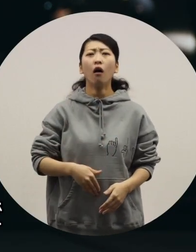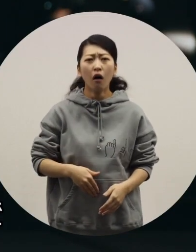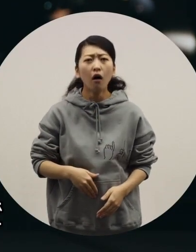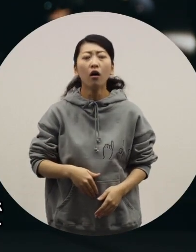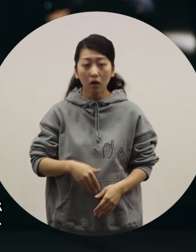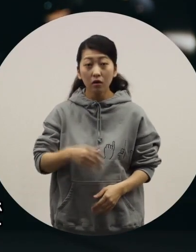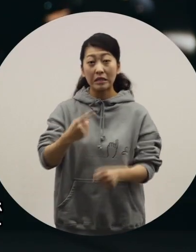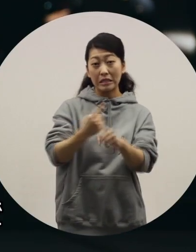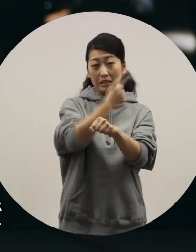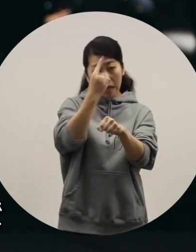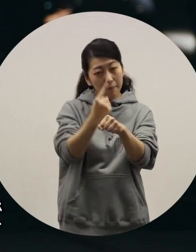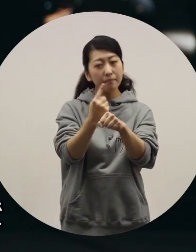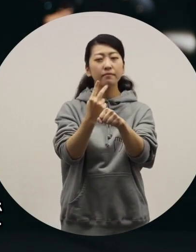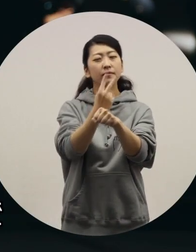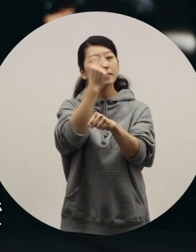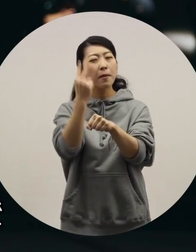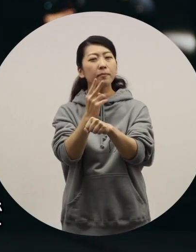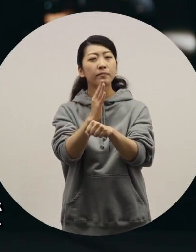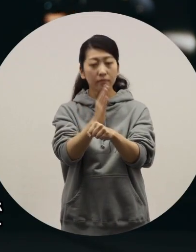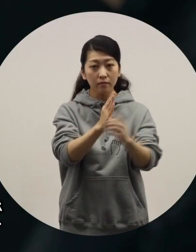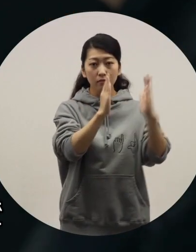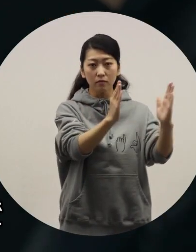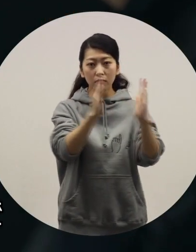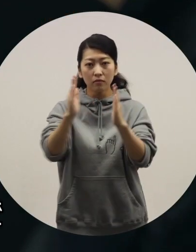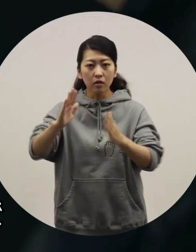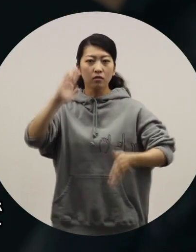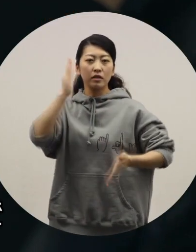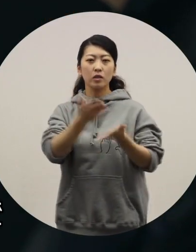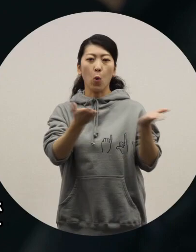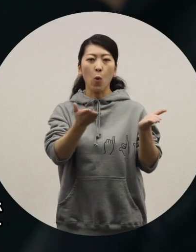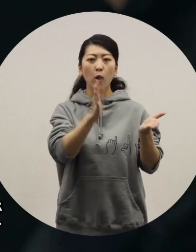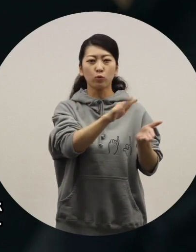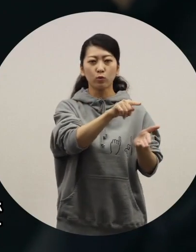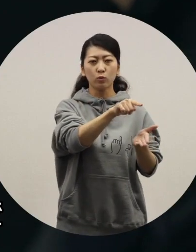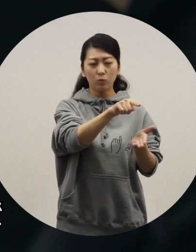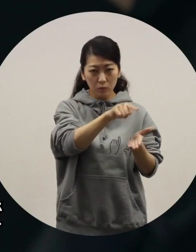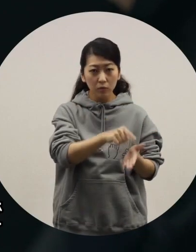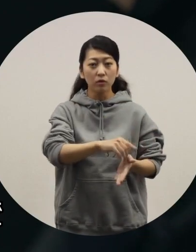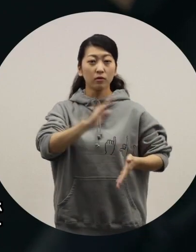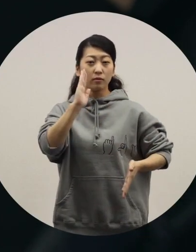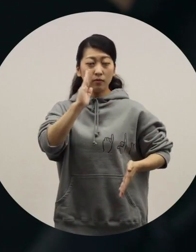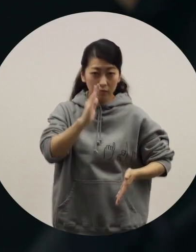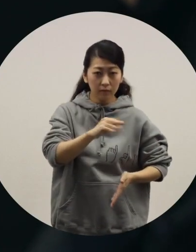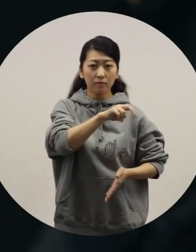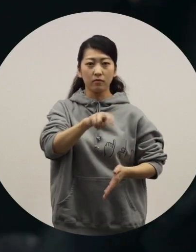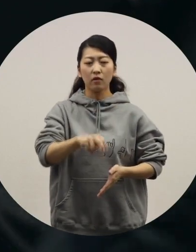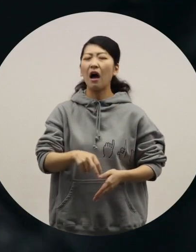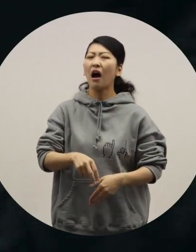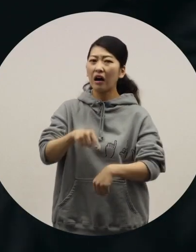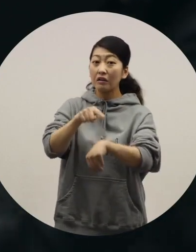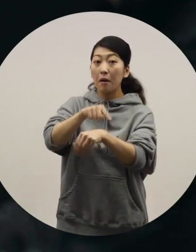[Azuma] Designers' fashion shows will be held every one or two hours. [Ochiai] Shows are held around the same time, right?